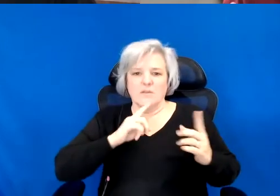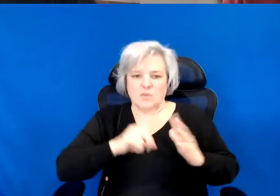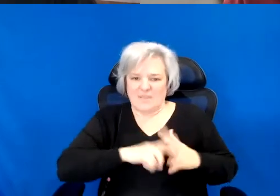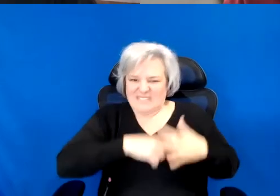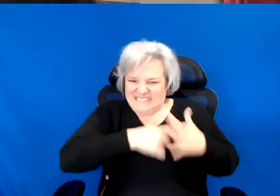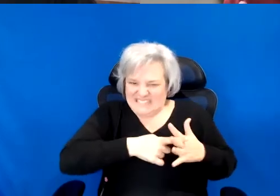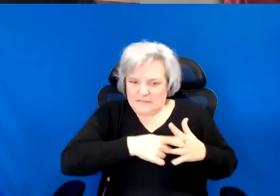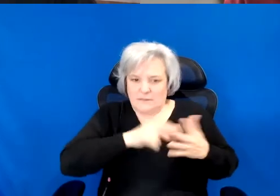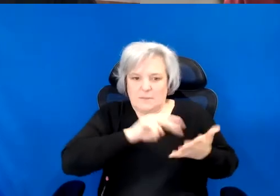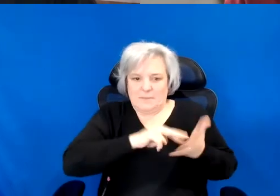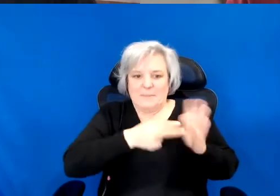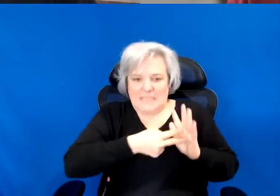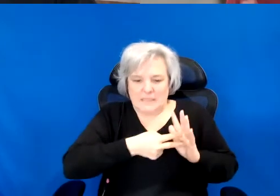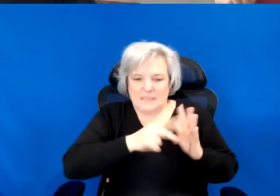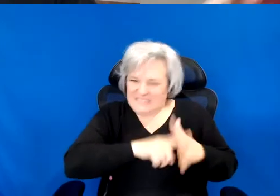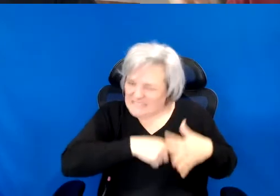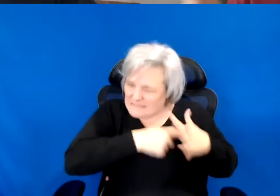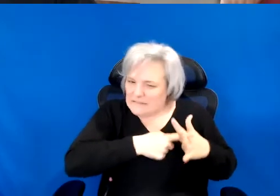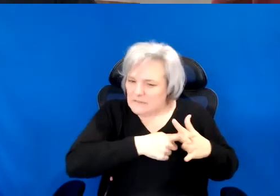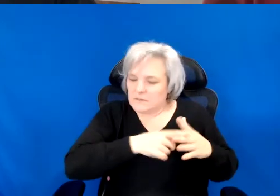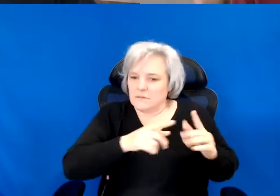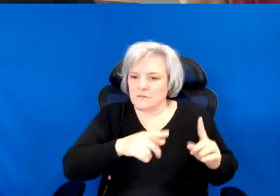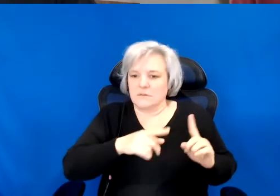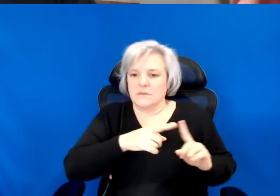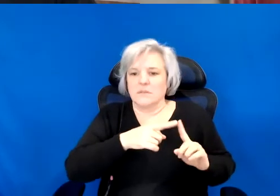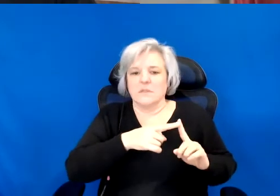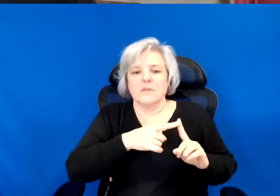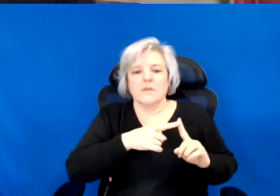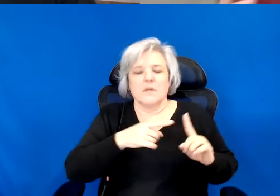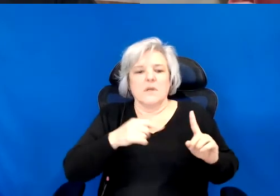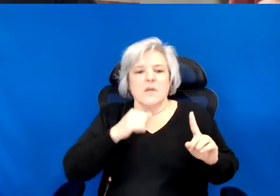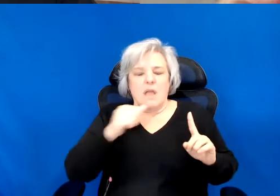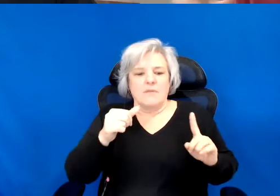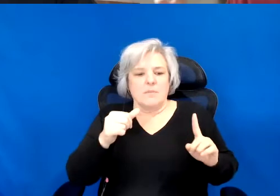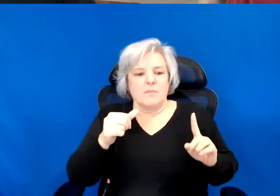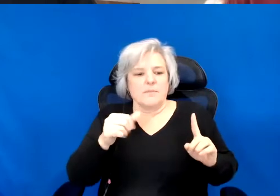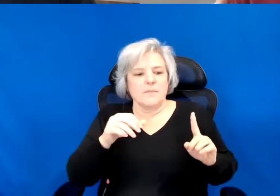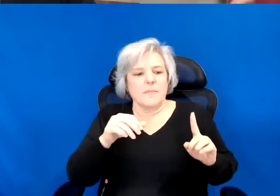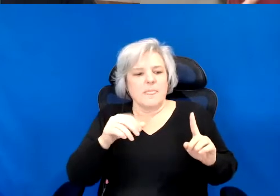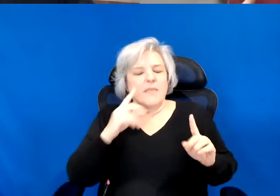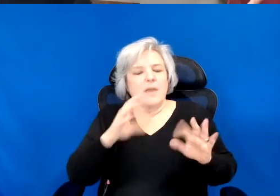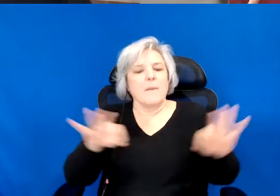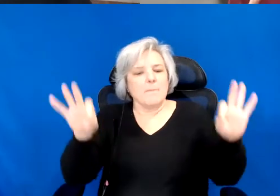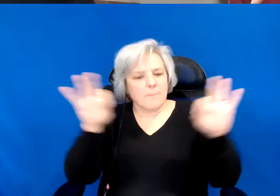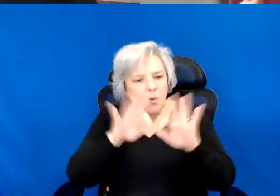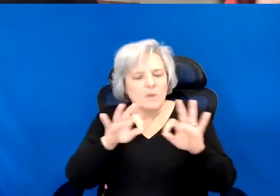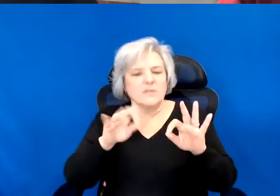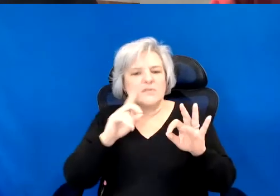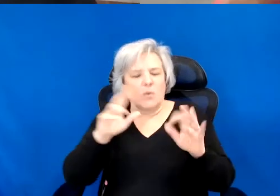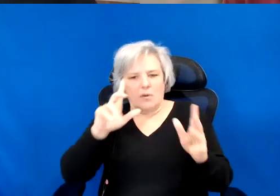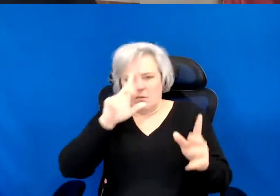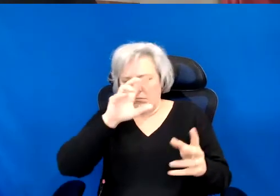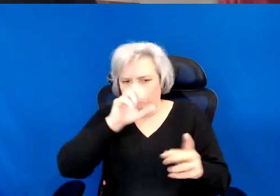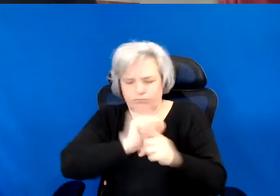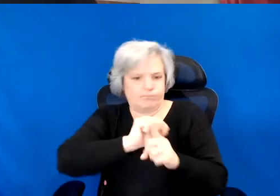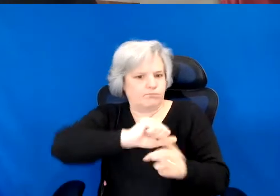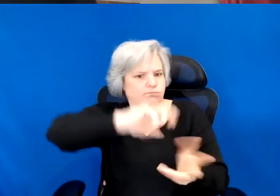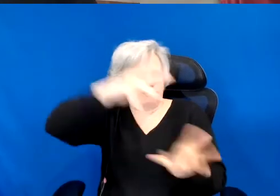Or at least first having been marked down. But the importance of catastrophe, to go against